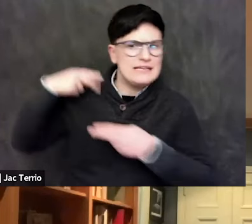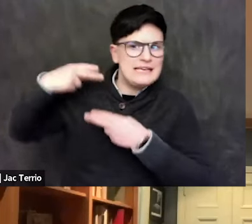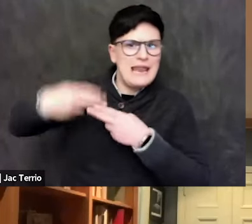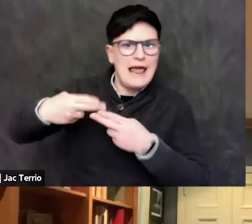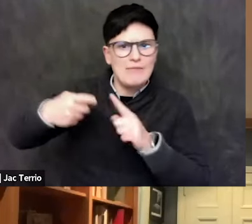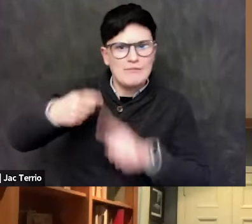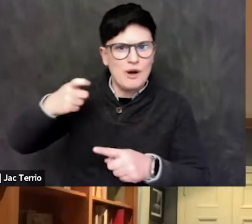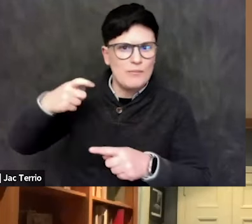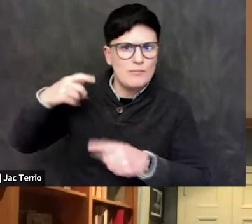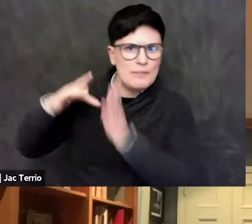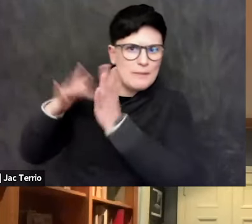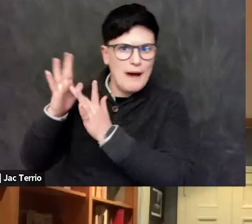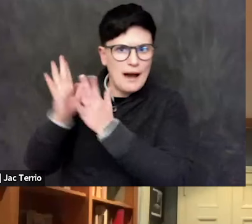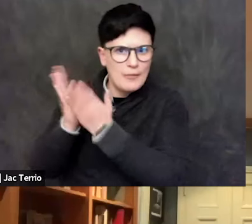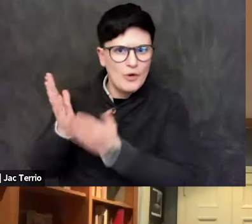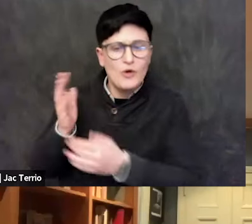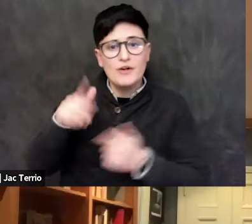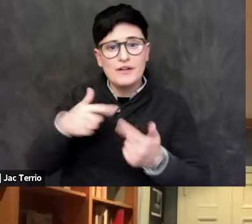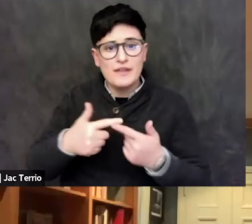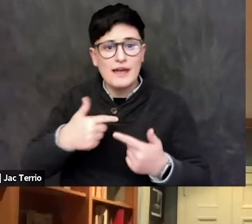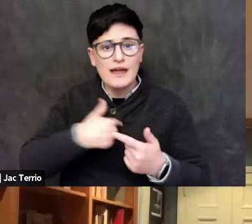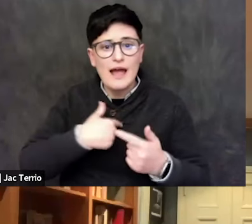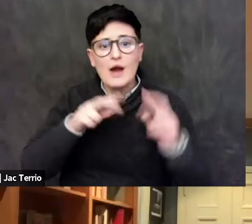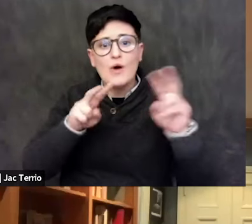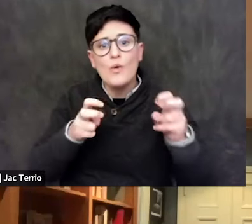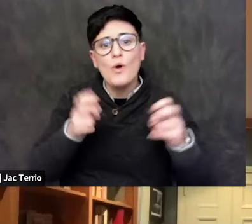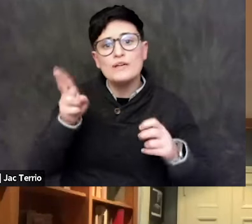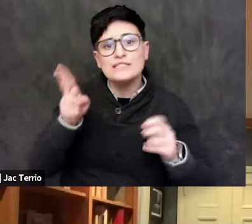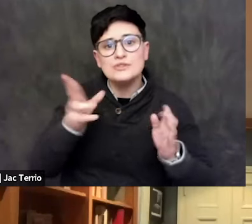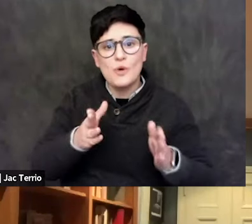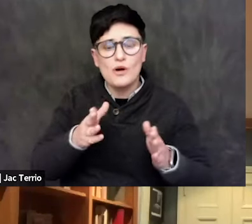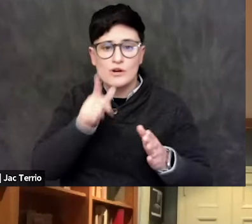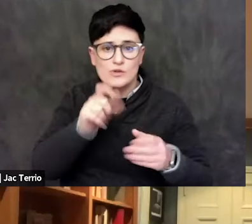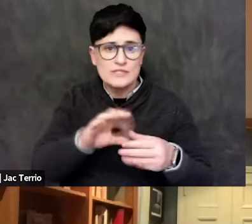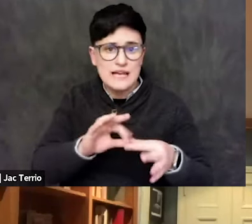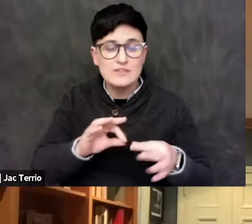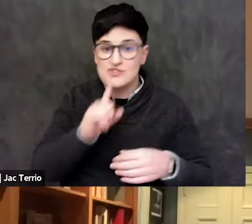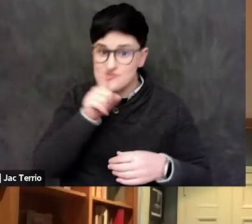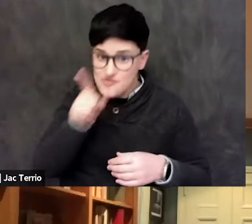And then I quote a historian who says, "Real history is the ability to navigate